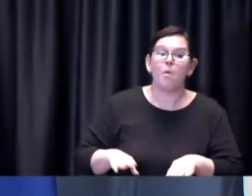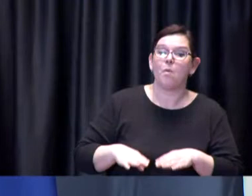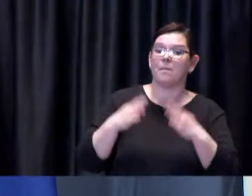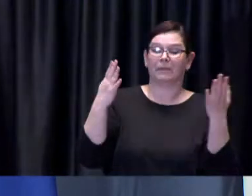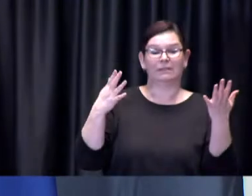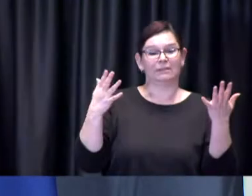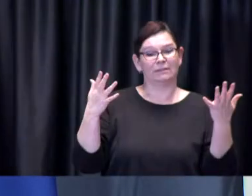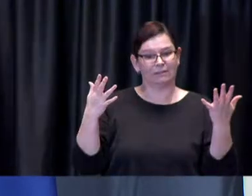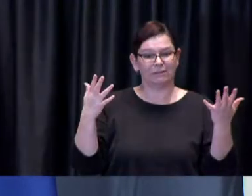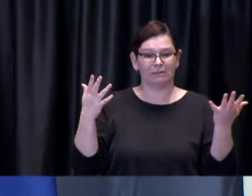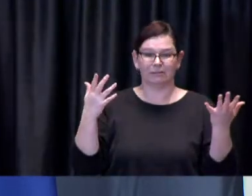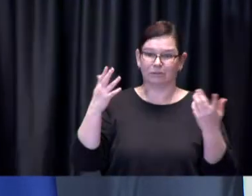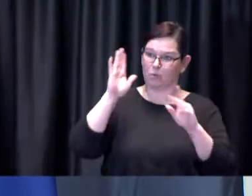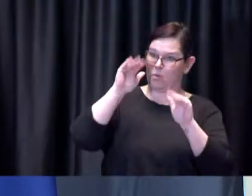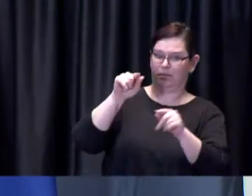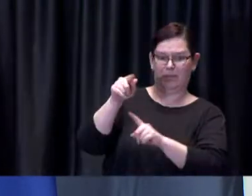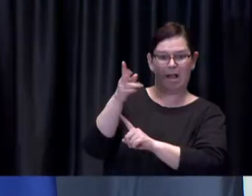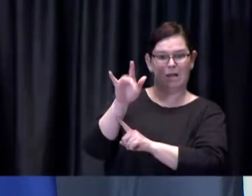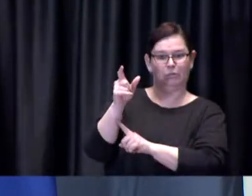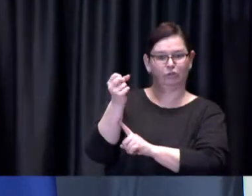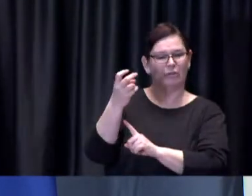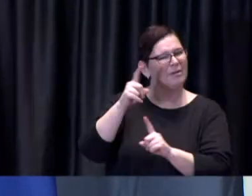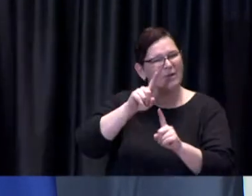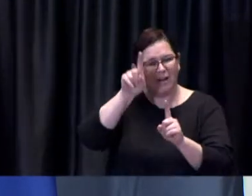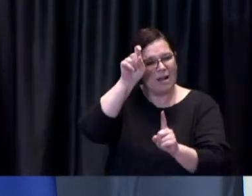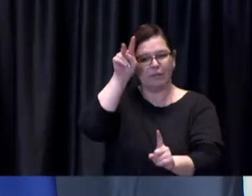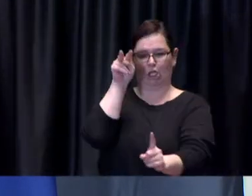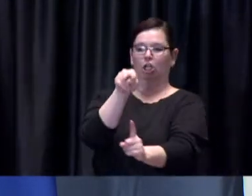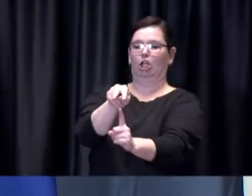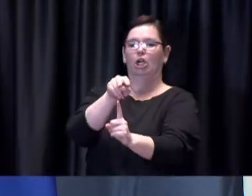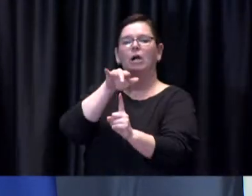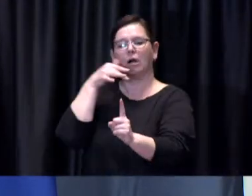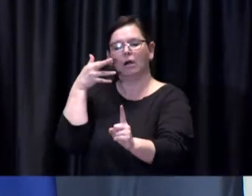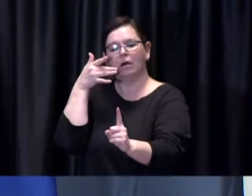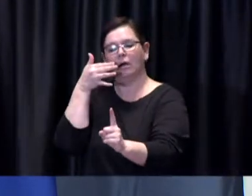based on what's going on with the health conditions at the time it's a long way away we're not even into April yet.